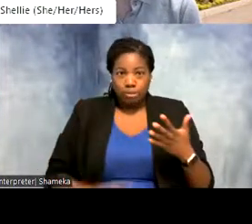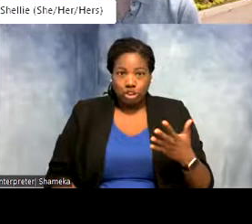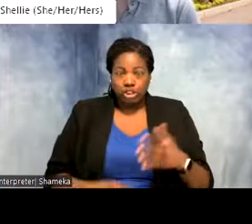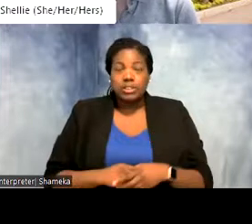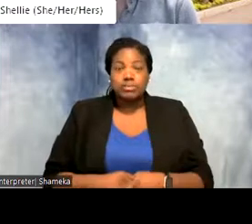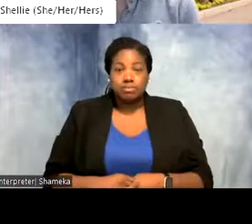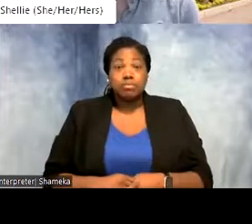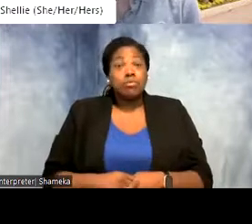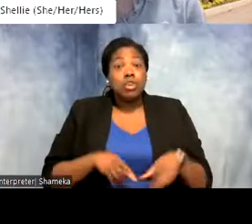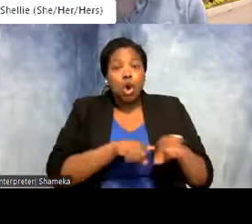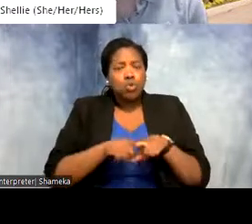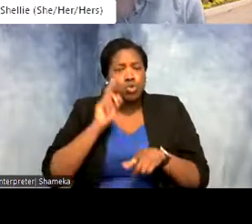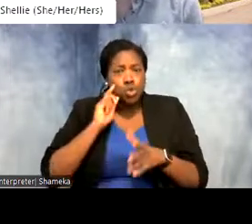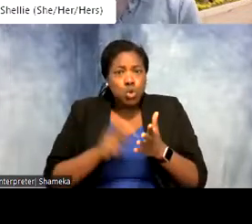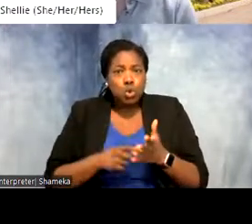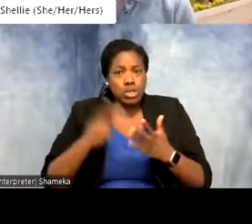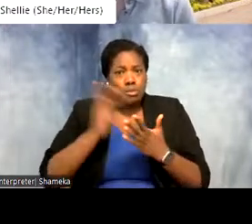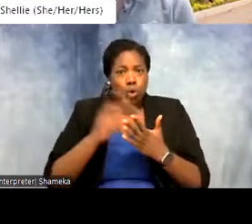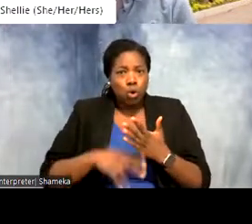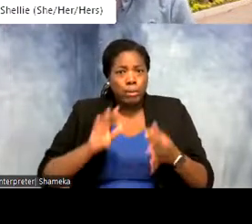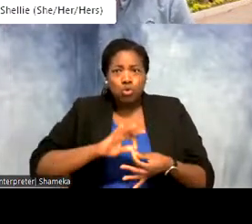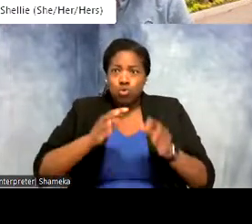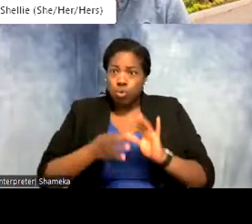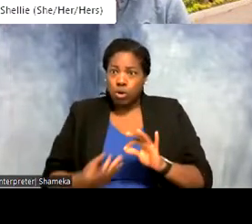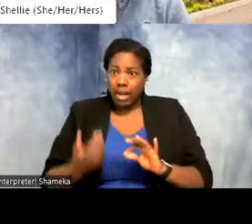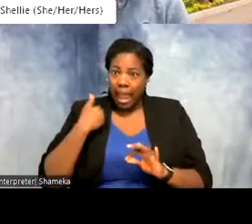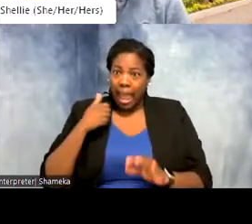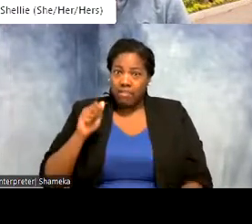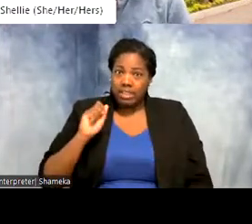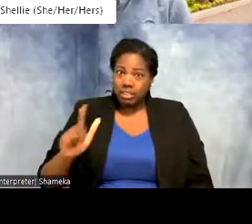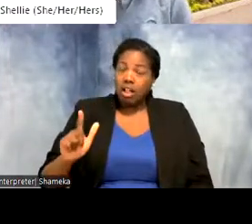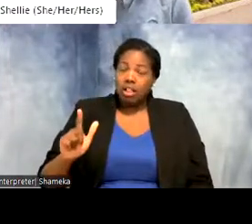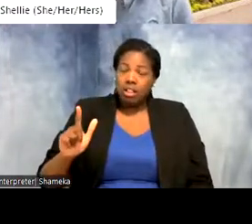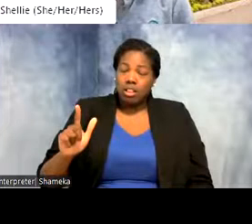You'll also notice that this program is being interpreted in American Sign Language. This feature